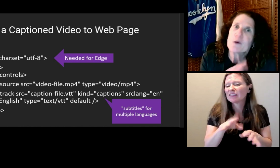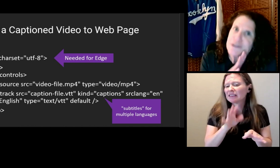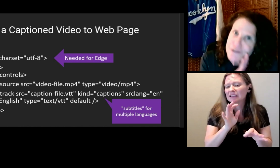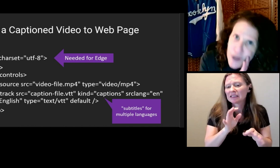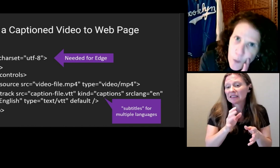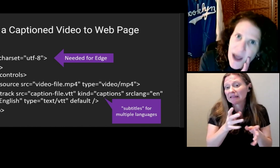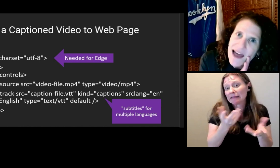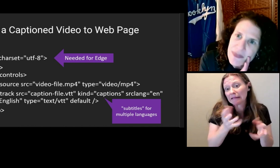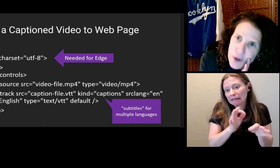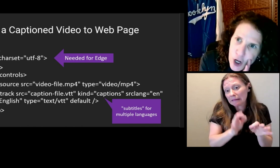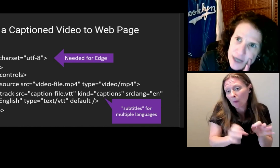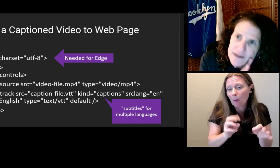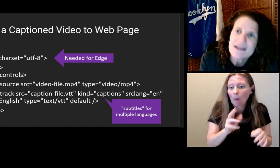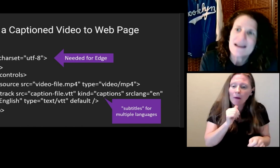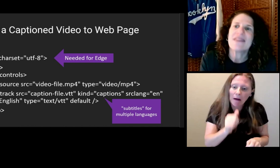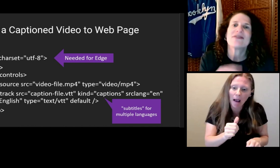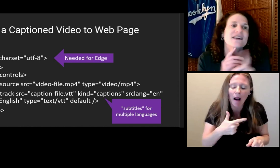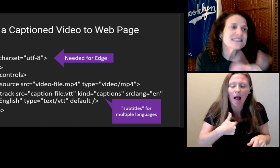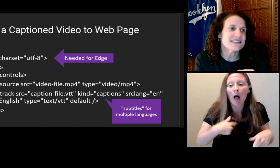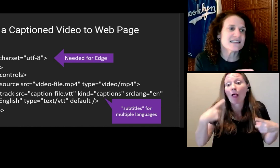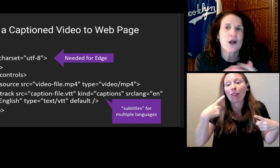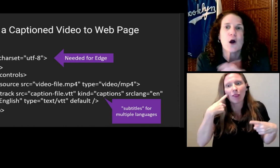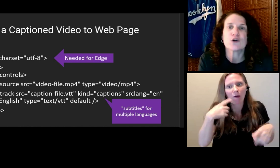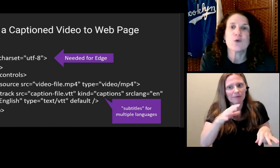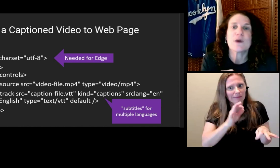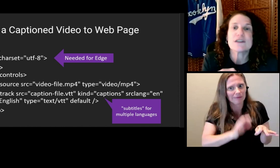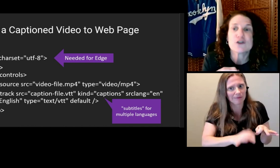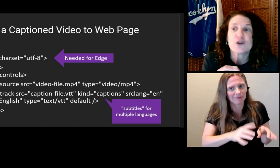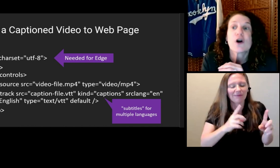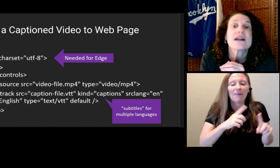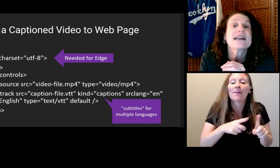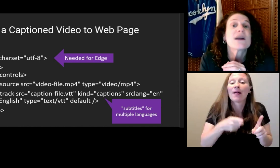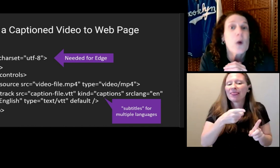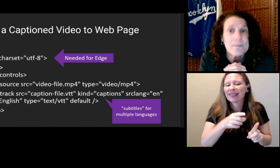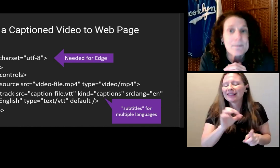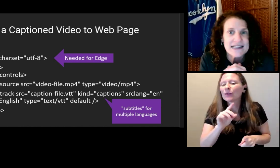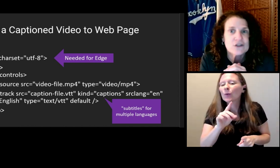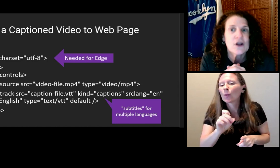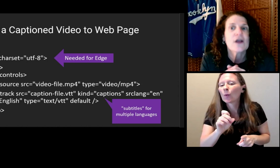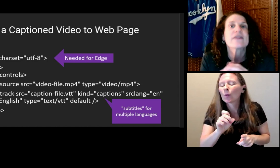Or so I thought. This is the code you enter in a web page.